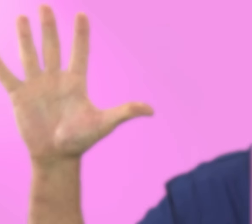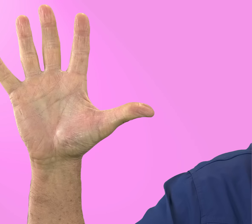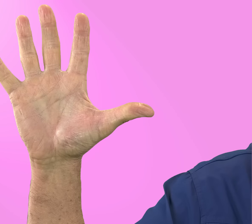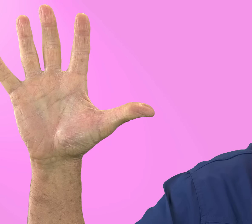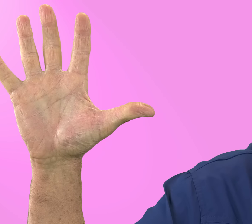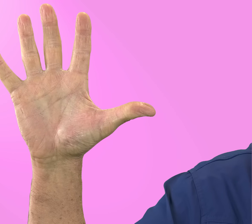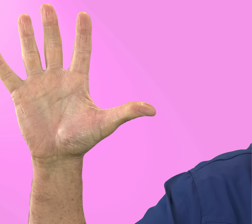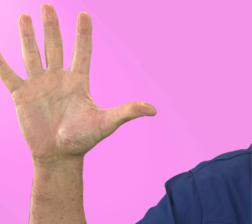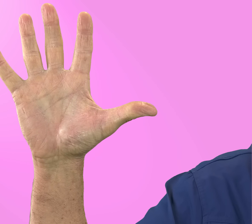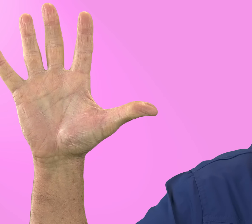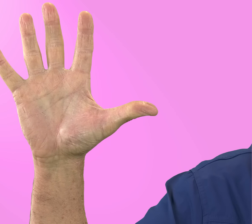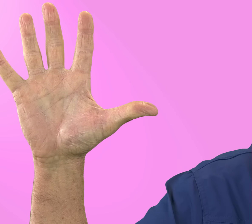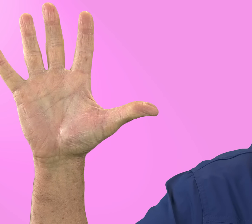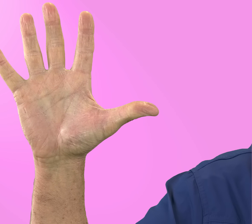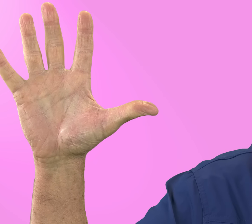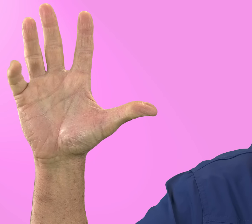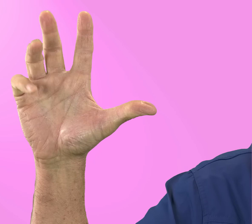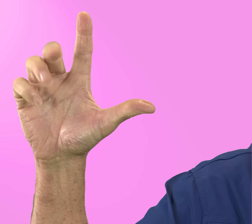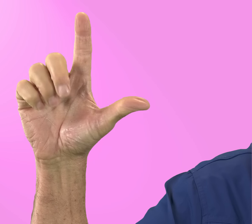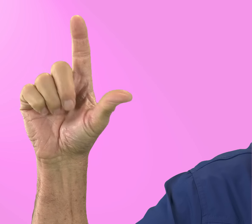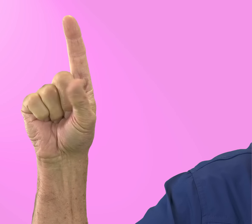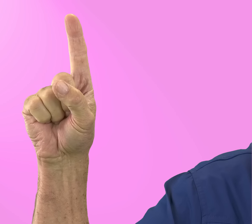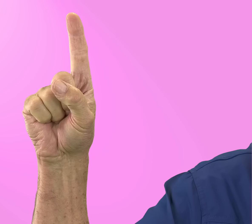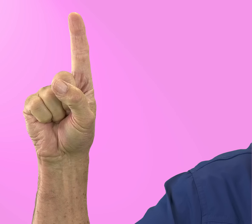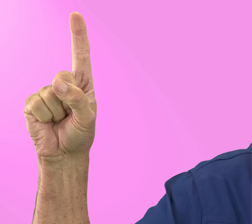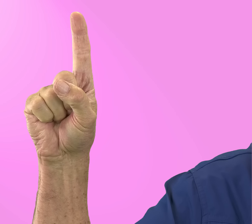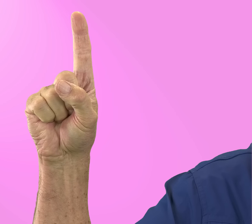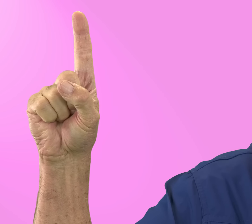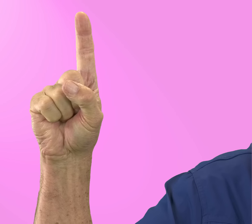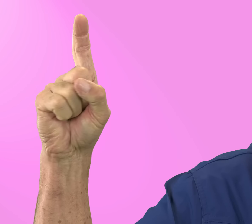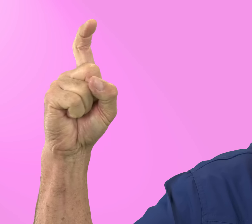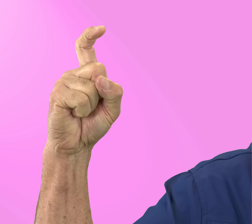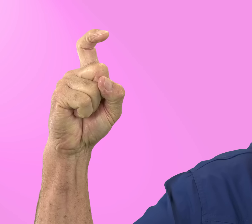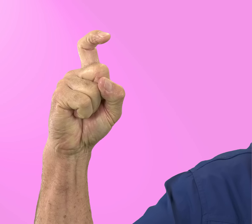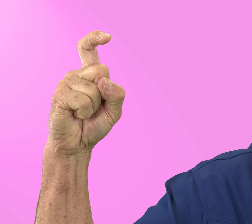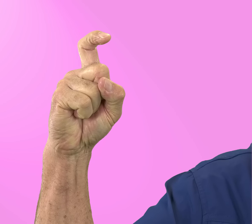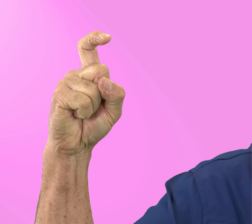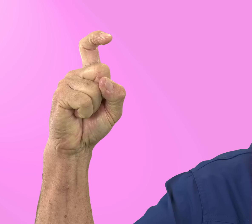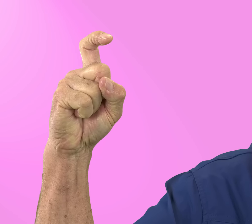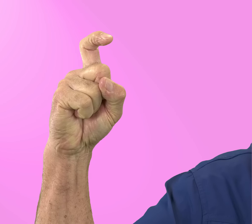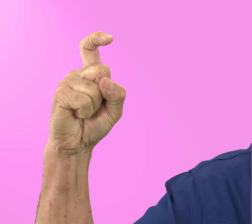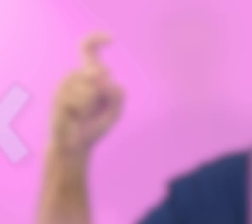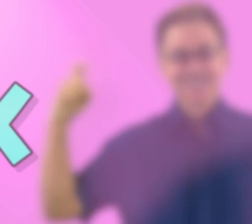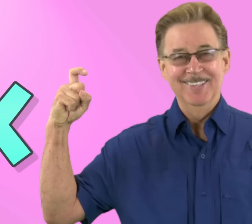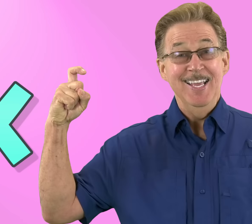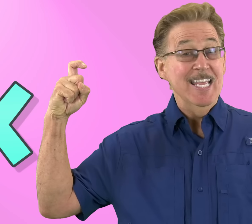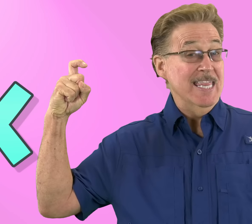To sign letter X x, just put pointer finger up, hook over